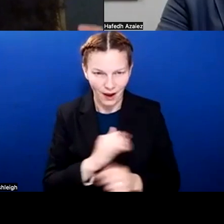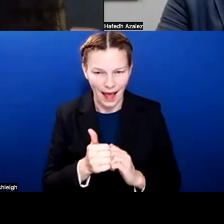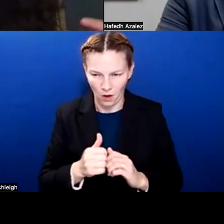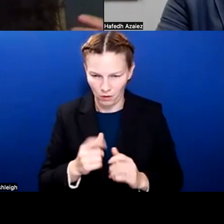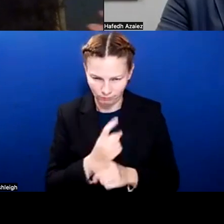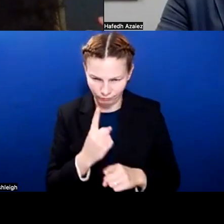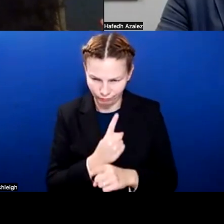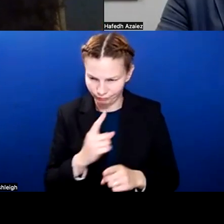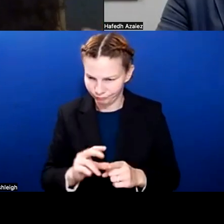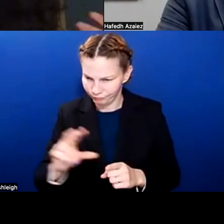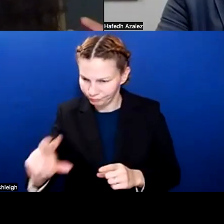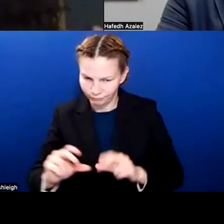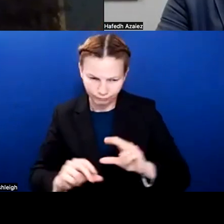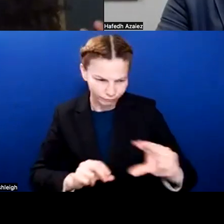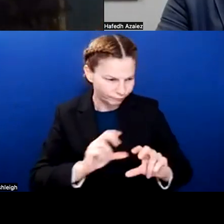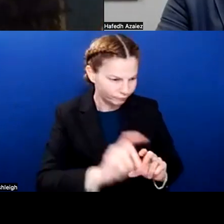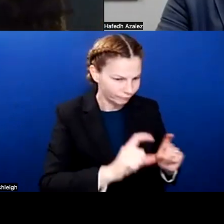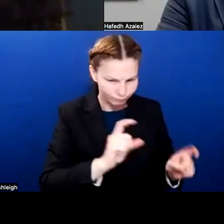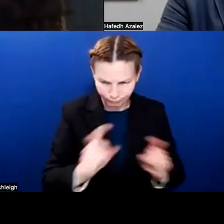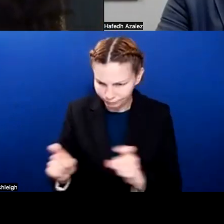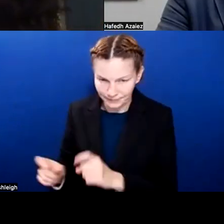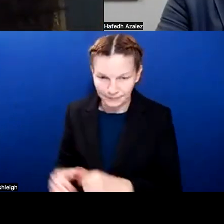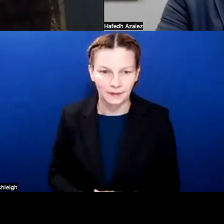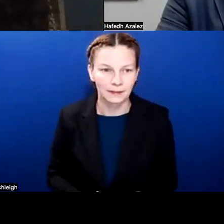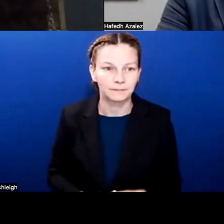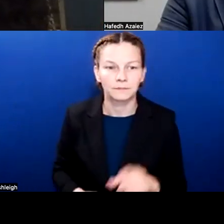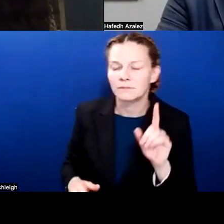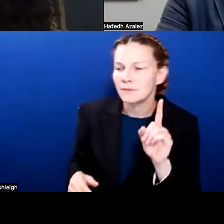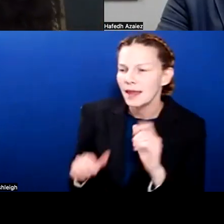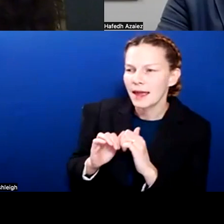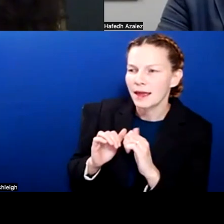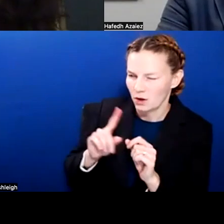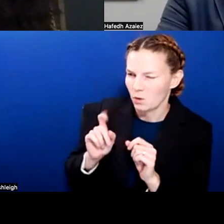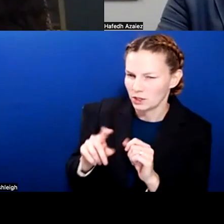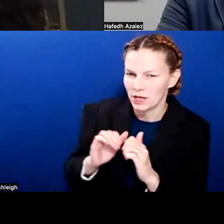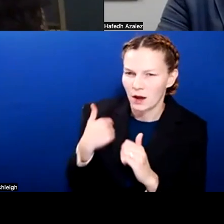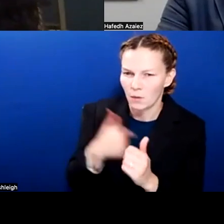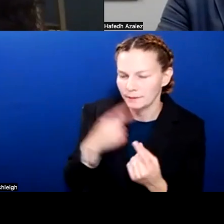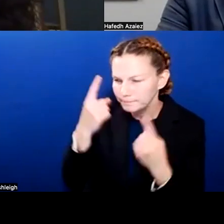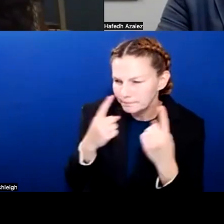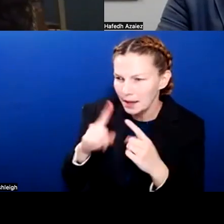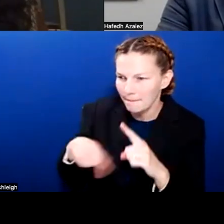with specific needs are being considered in this process? Yes, ma'am. Thanks, Maritza.